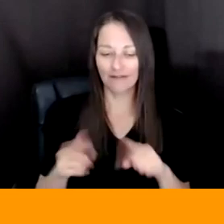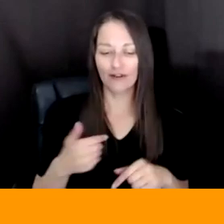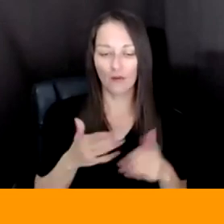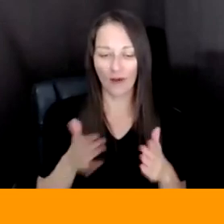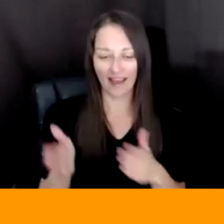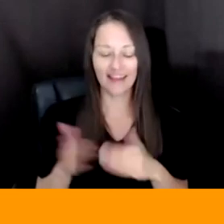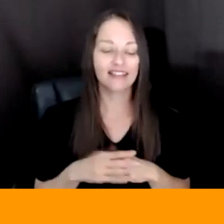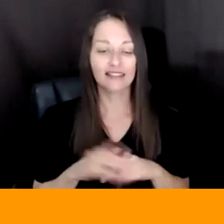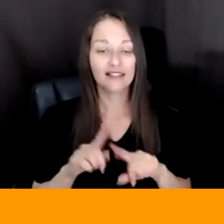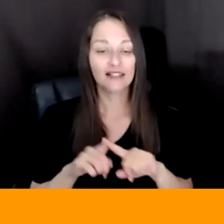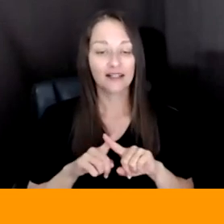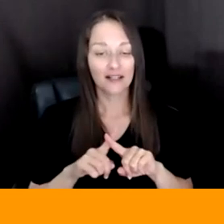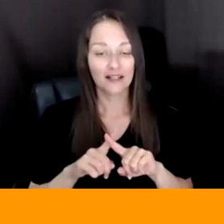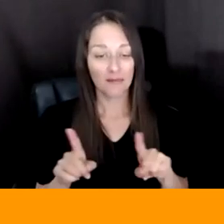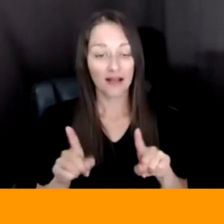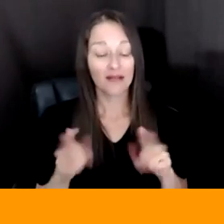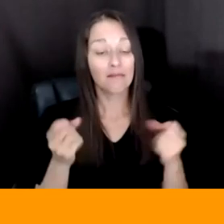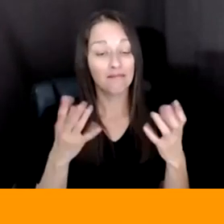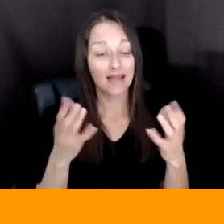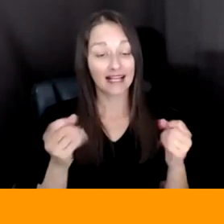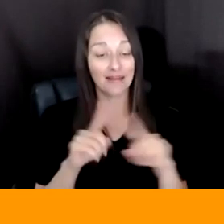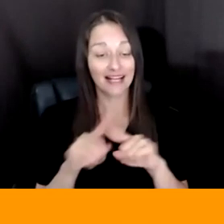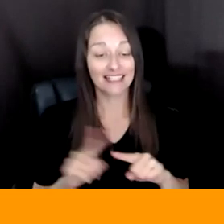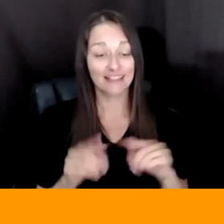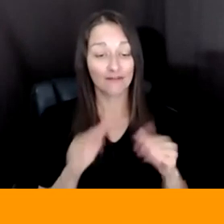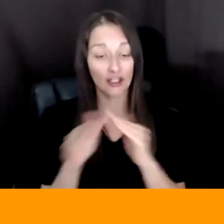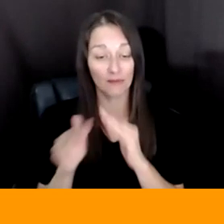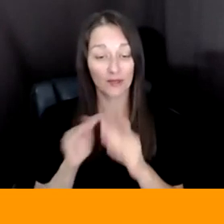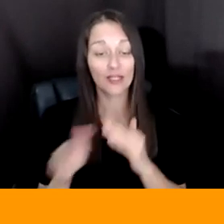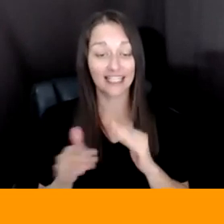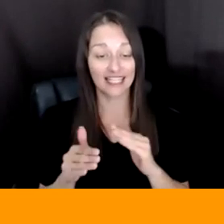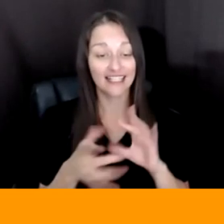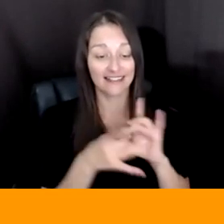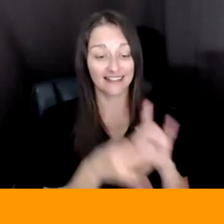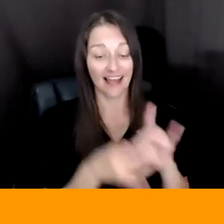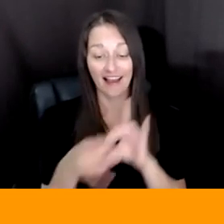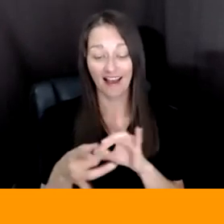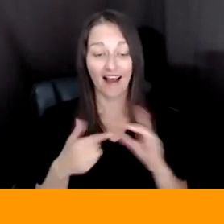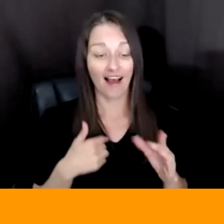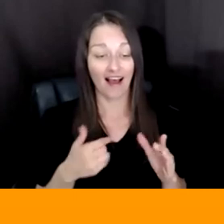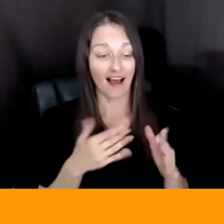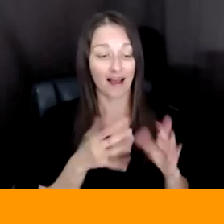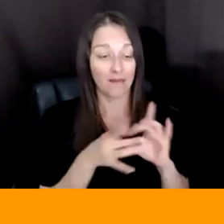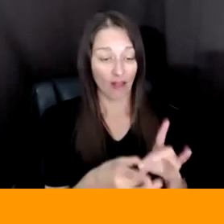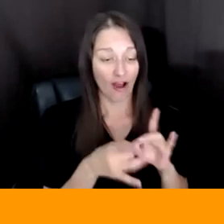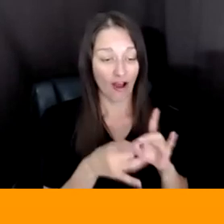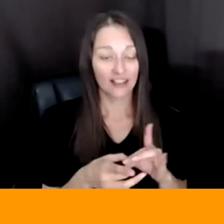MANY DIFFERENT COMMUNITIES. SO I HAVE A SLIDE THAT LISTS ME AS AN AI ARTIST, A CODER, DATA SCIENCE,